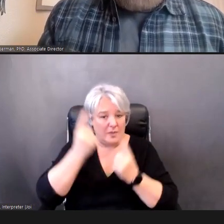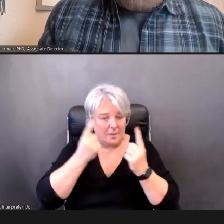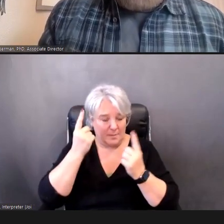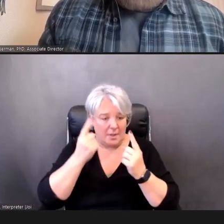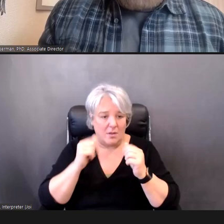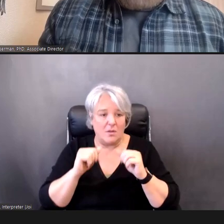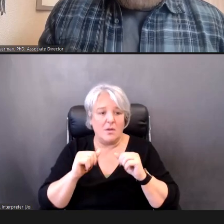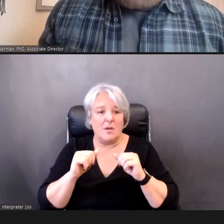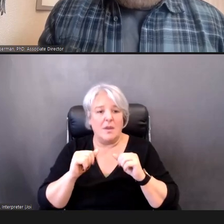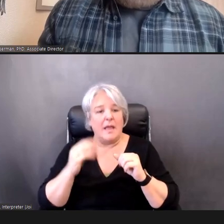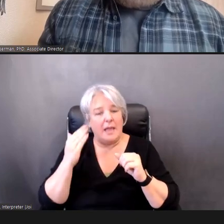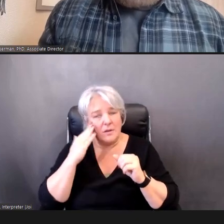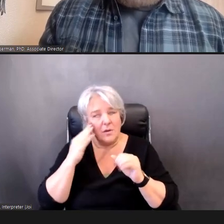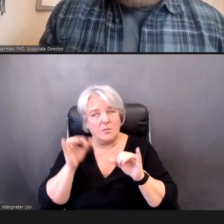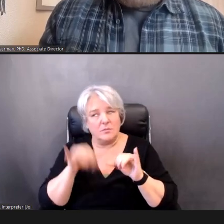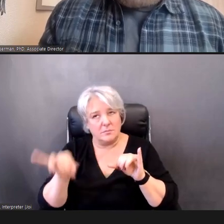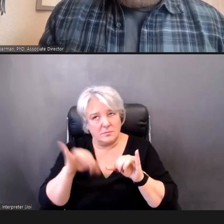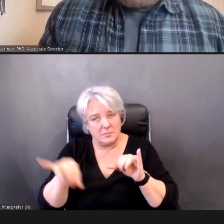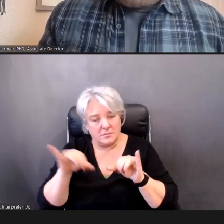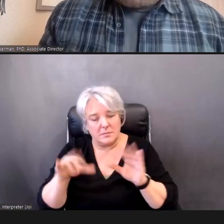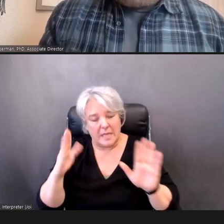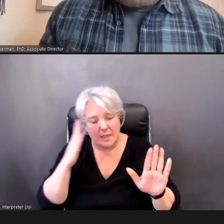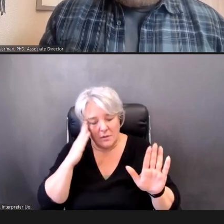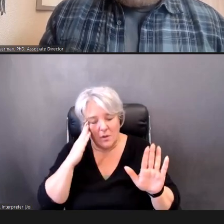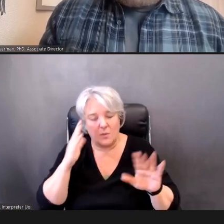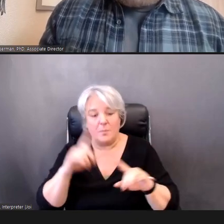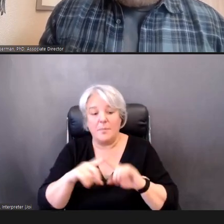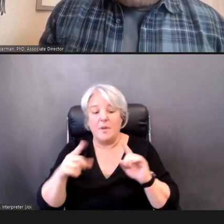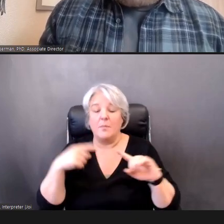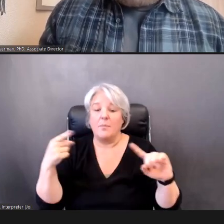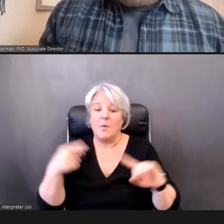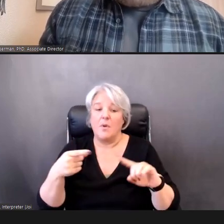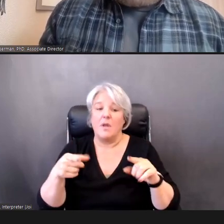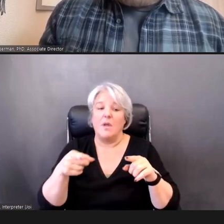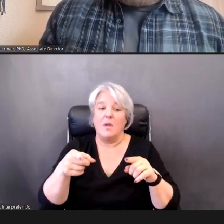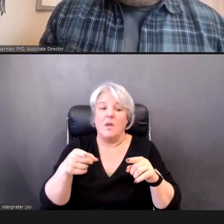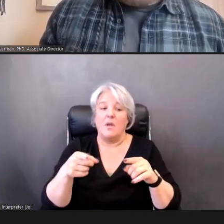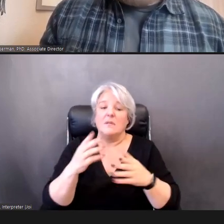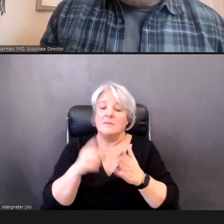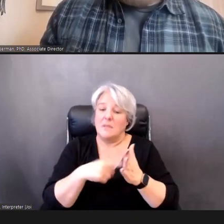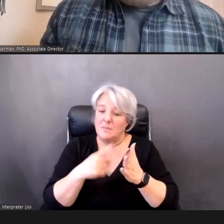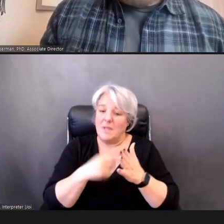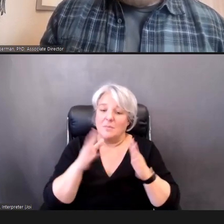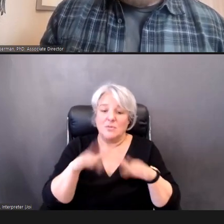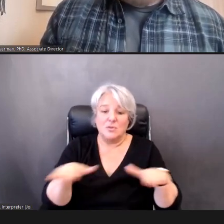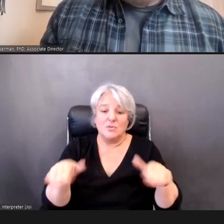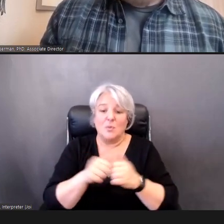point is -- is that, sometimes, children, with hearing loss, are the very ones who are most difficult to screen.